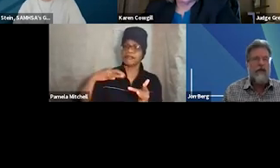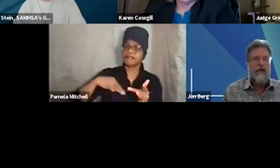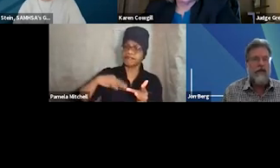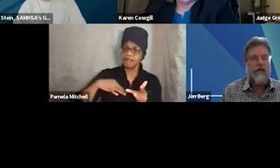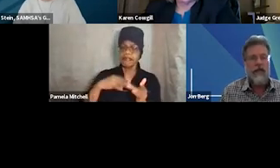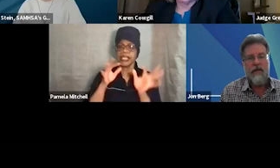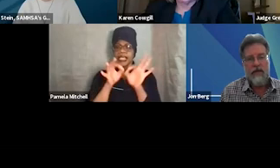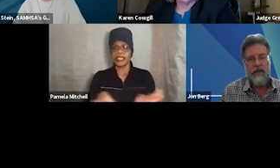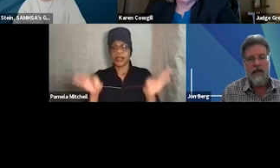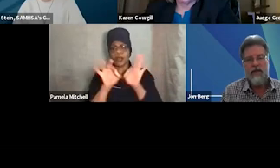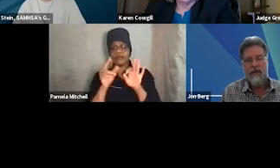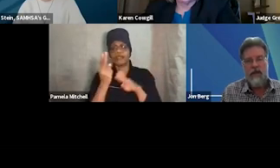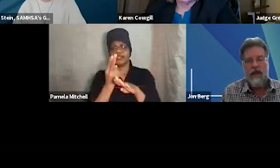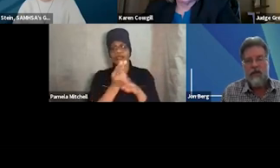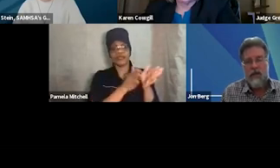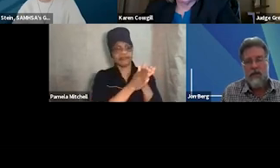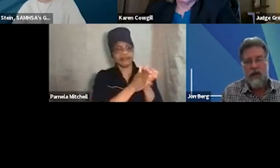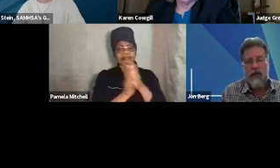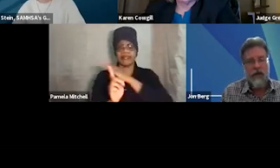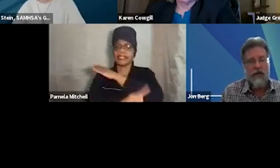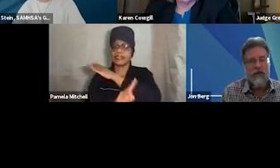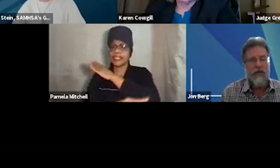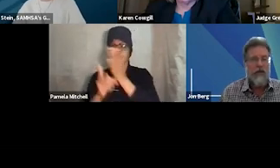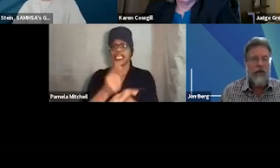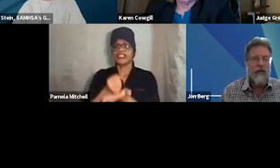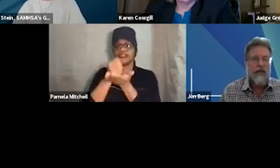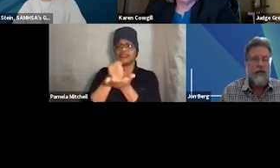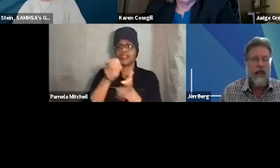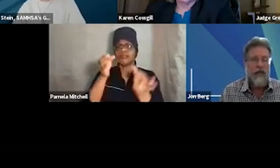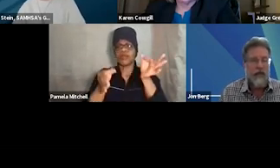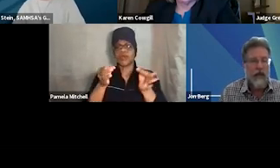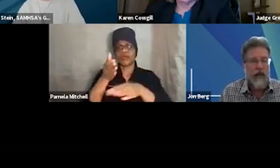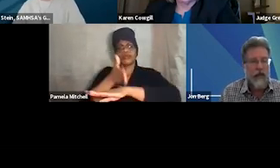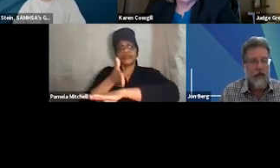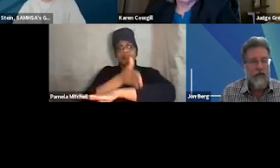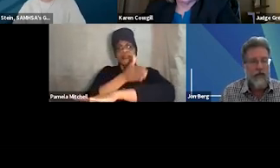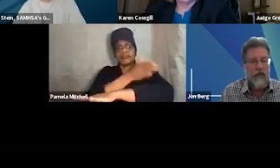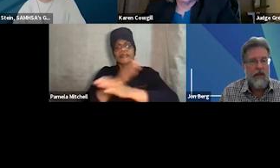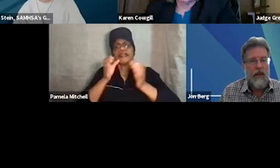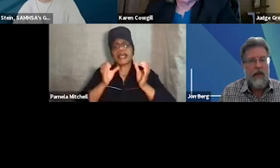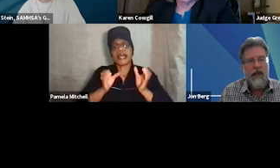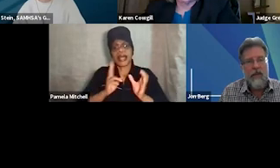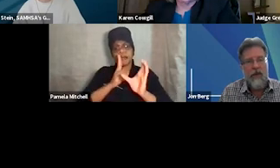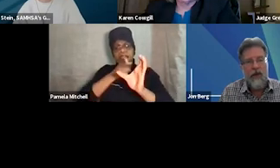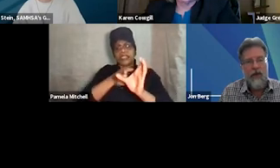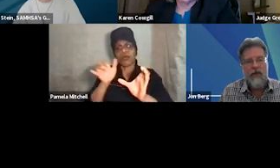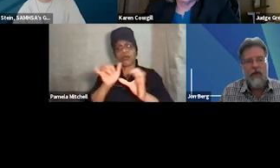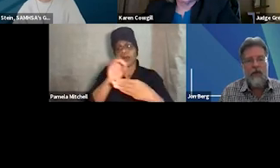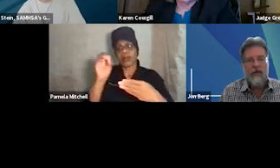of the use of incentives and sanctions in treatment drug courts to improve client participation and outcomes. A key component of drug courts